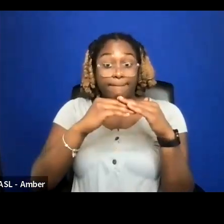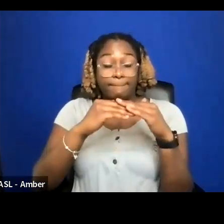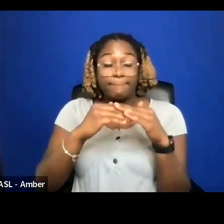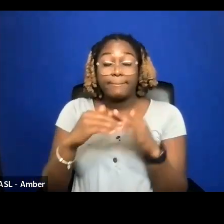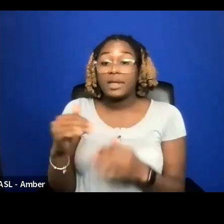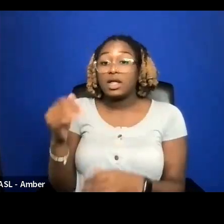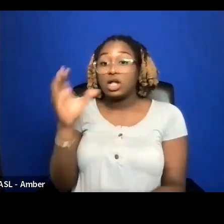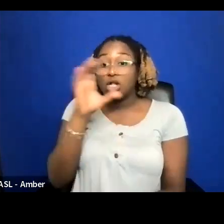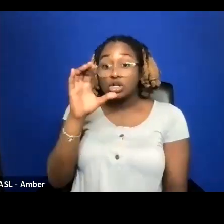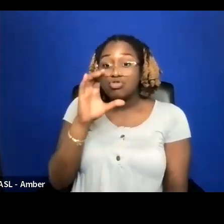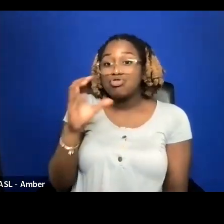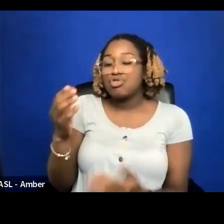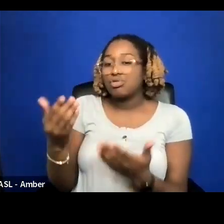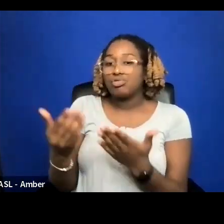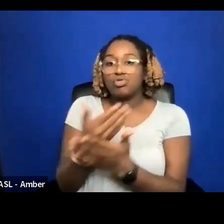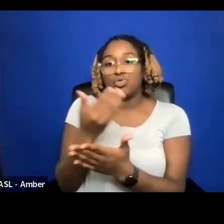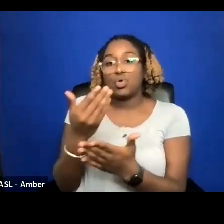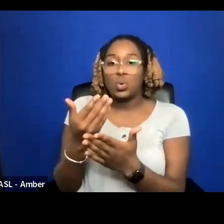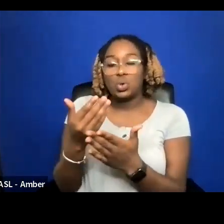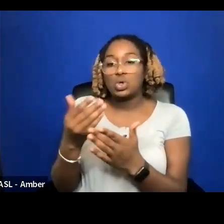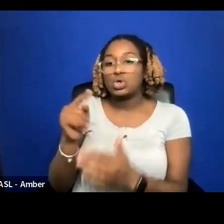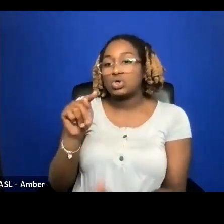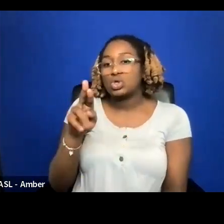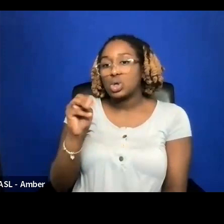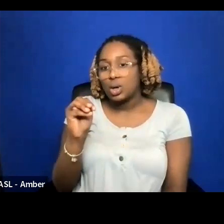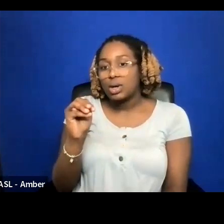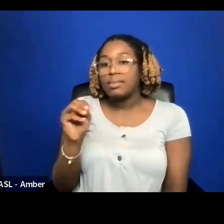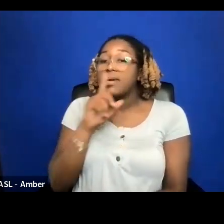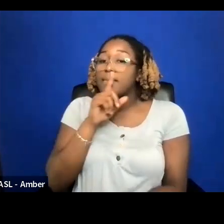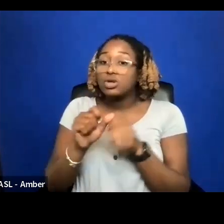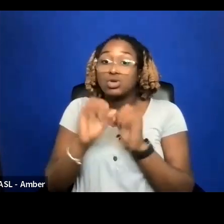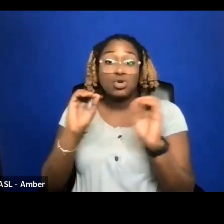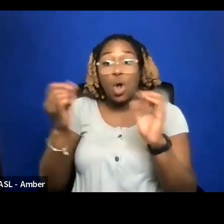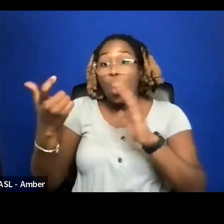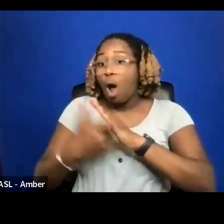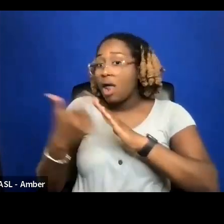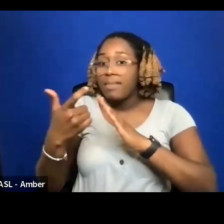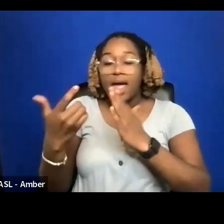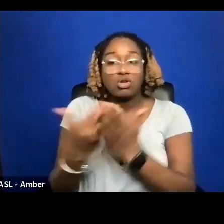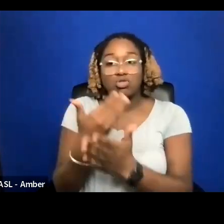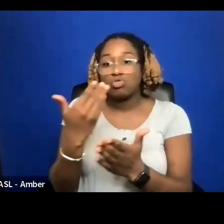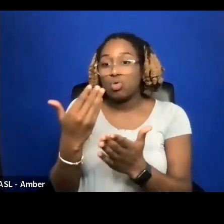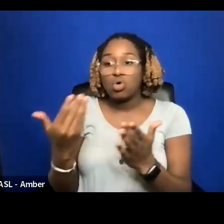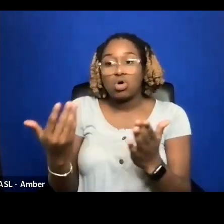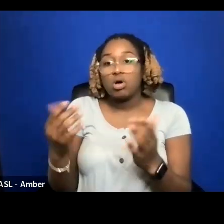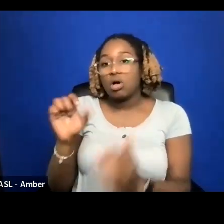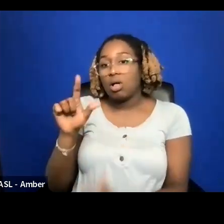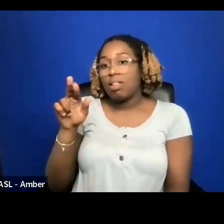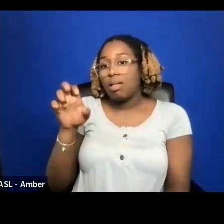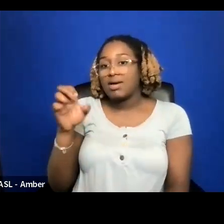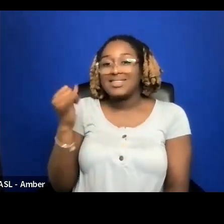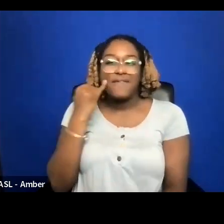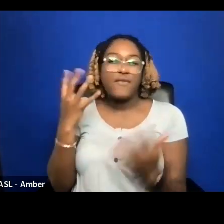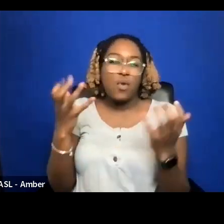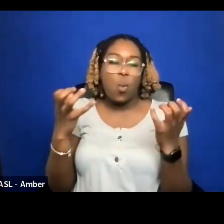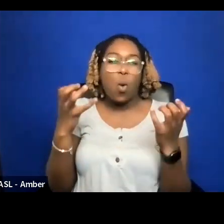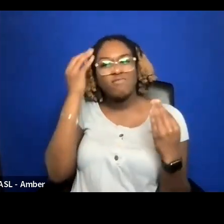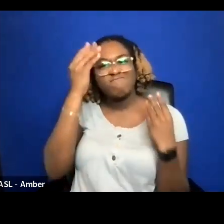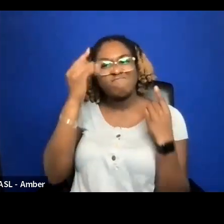MAKE SURE THERE ARE NO AUTO RENEWAL CLAUSE IFS YOU WANT TO BE ABLE TO RECONSIDER THE RELATIONSHIP IN THE FUTURE.